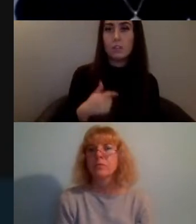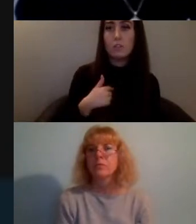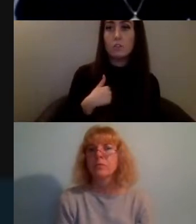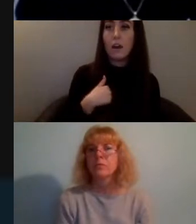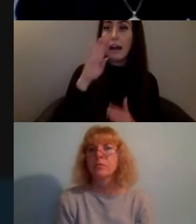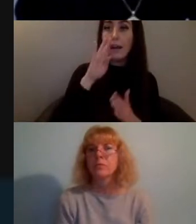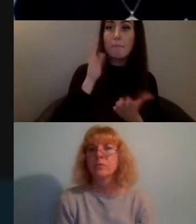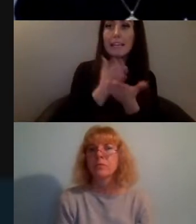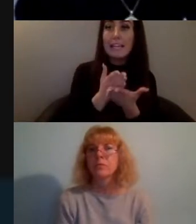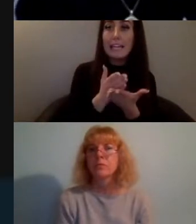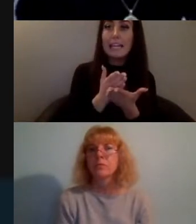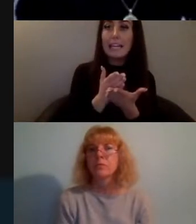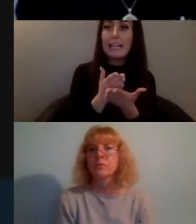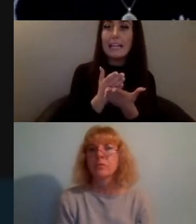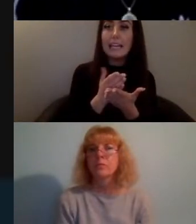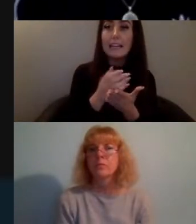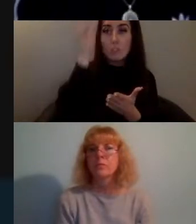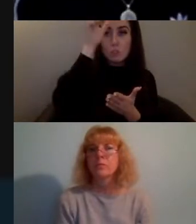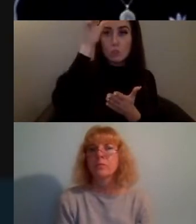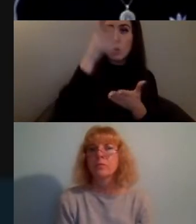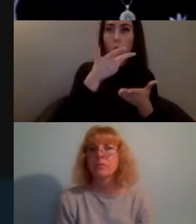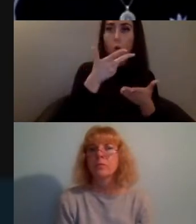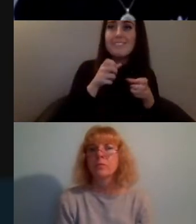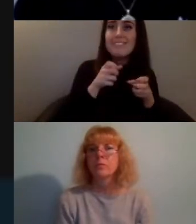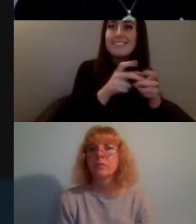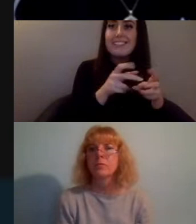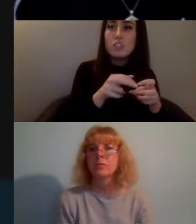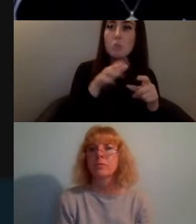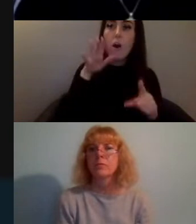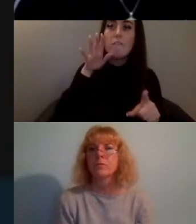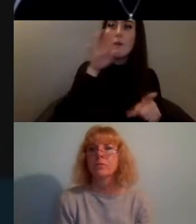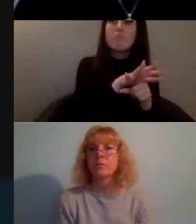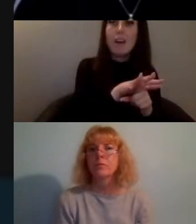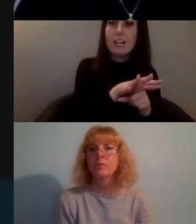the systems of oppression that we experience we need to be able to imagine a world without them